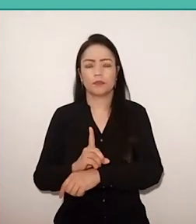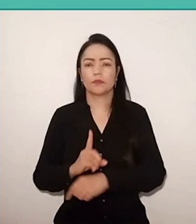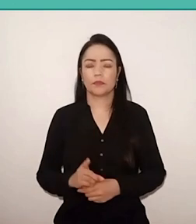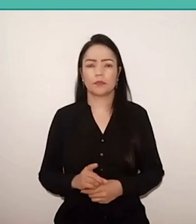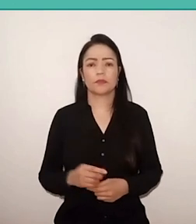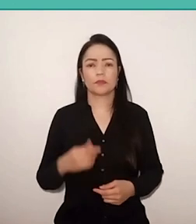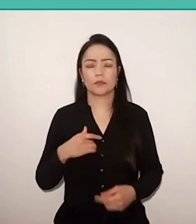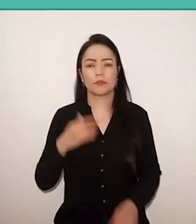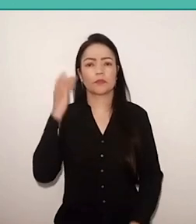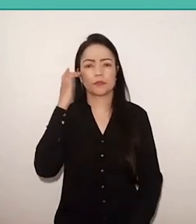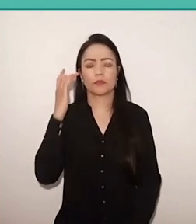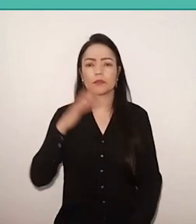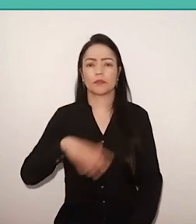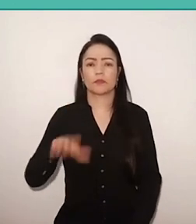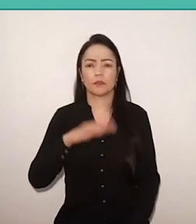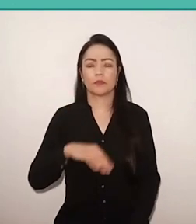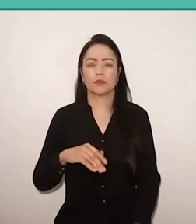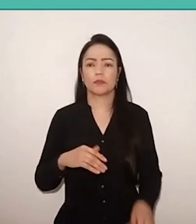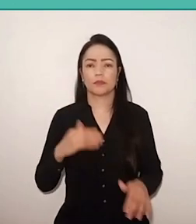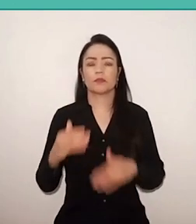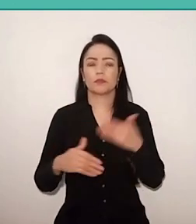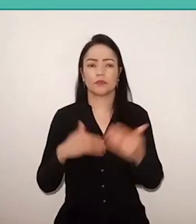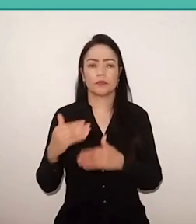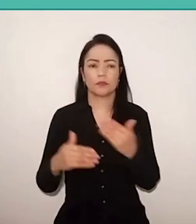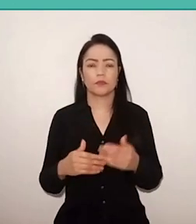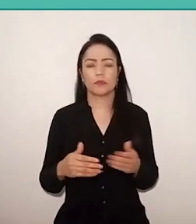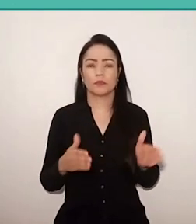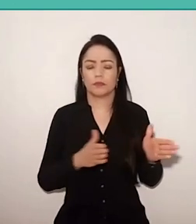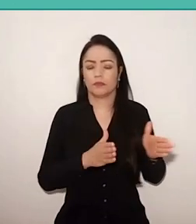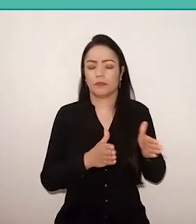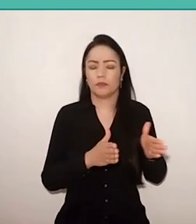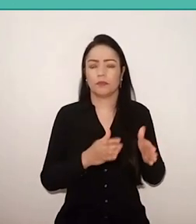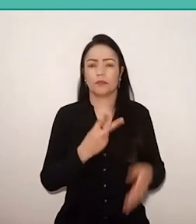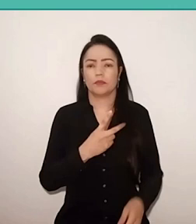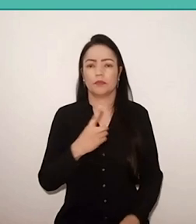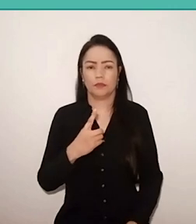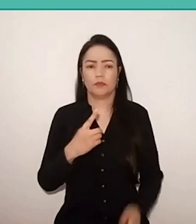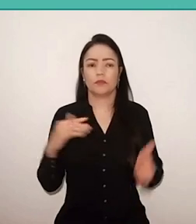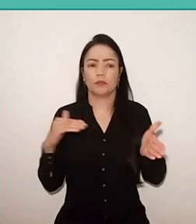they all developed in this first period, That goes to 1921 to 1964.